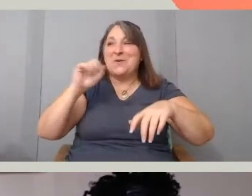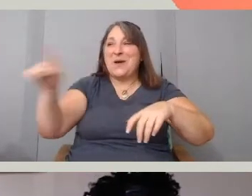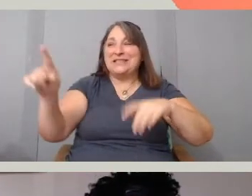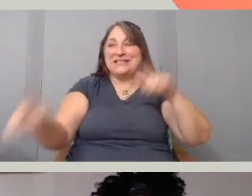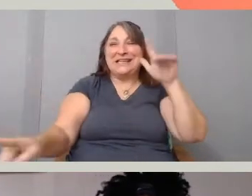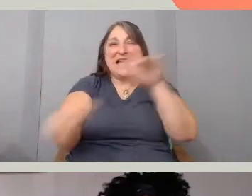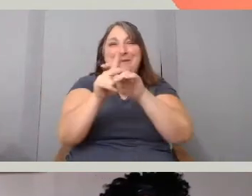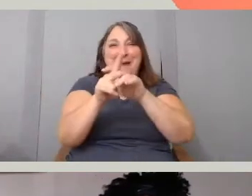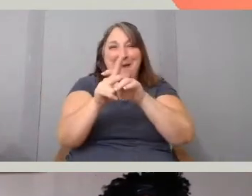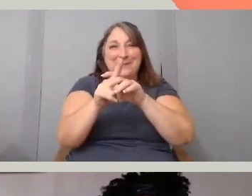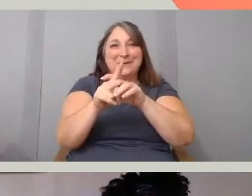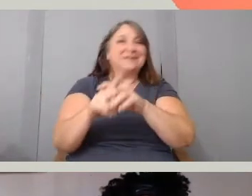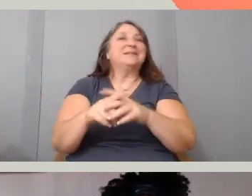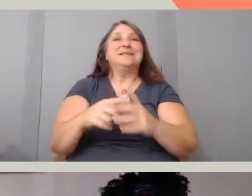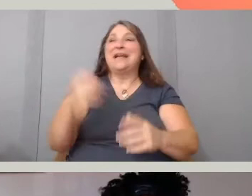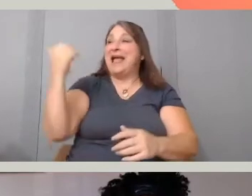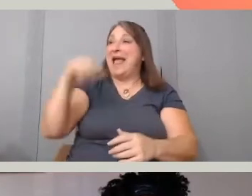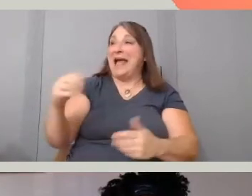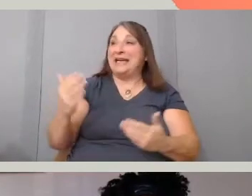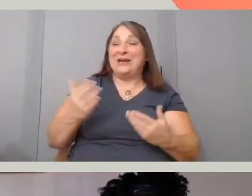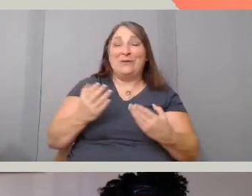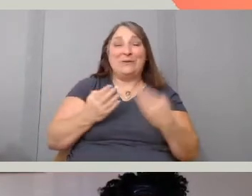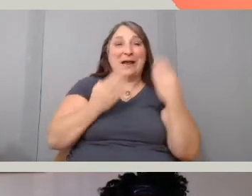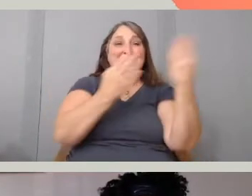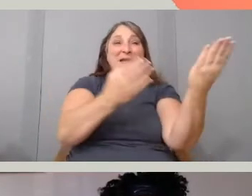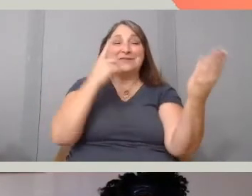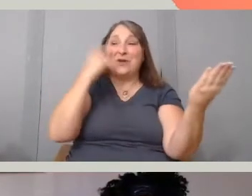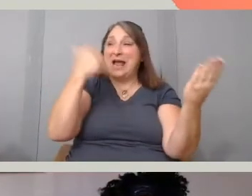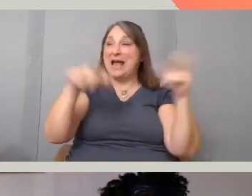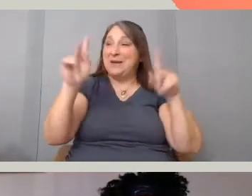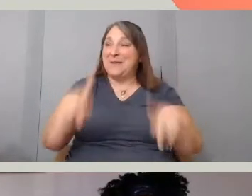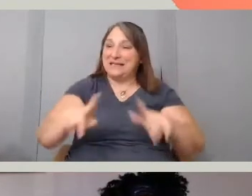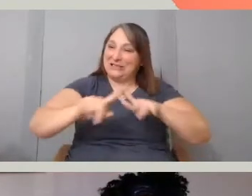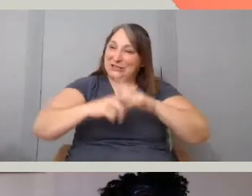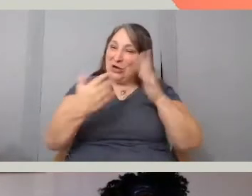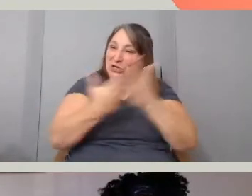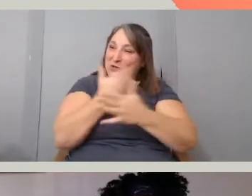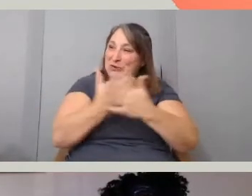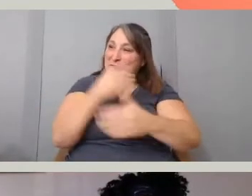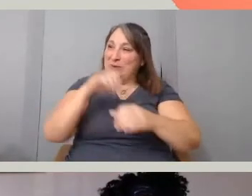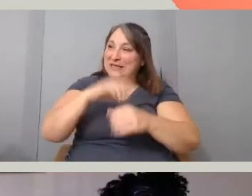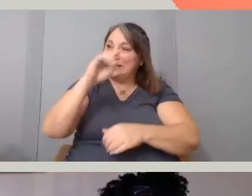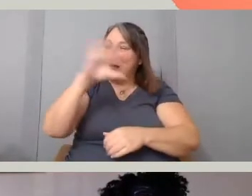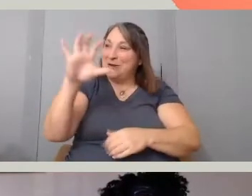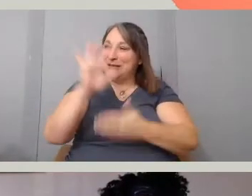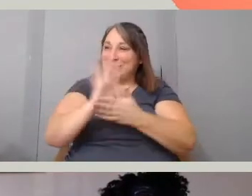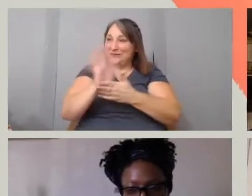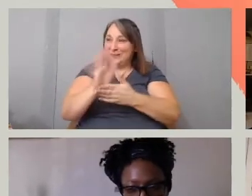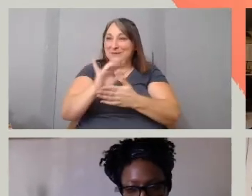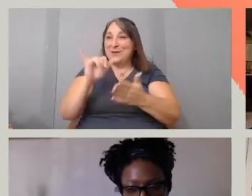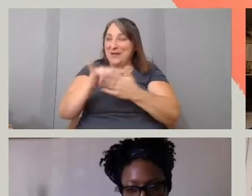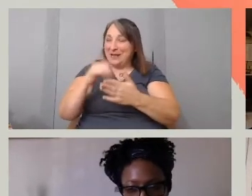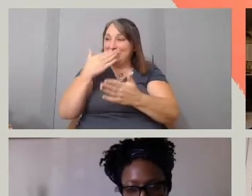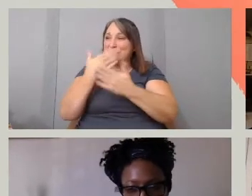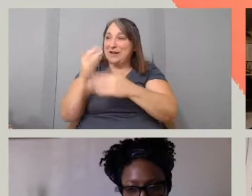are there other any recommendations for anyone starting out in documentary? So yeah, who would like to speak next?